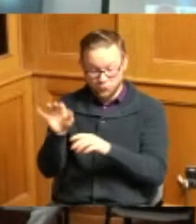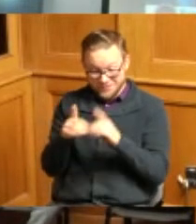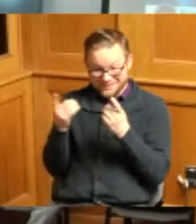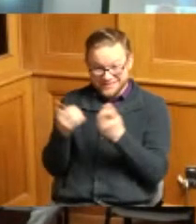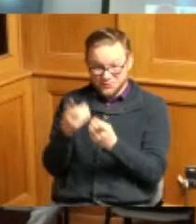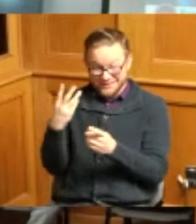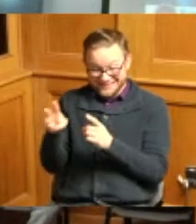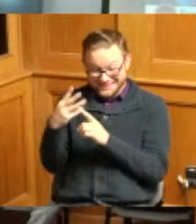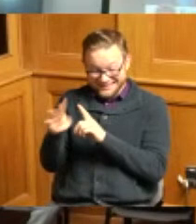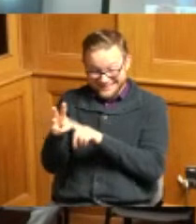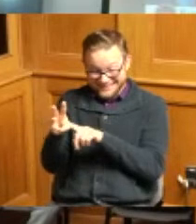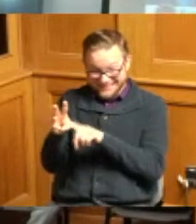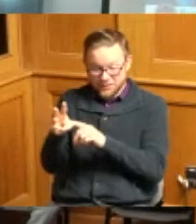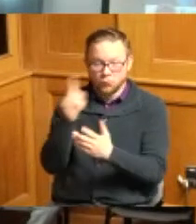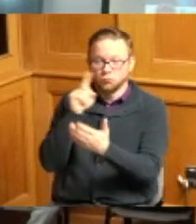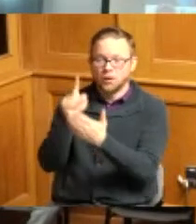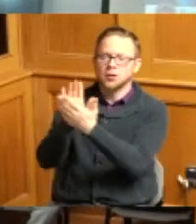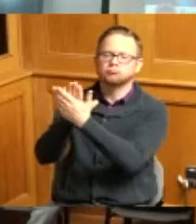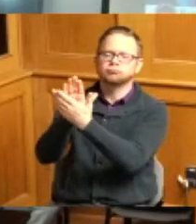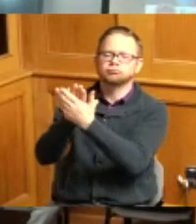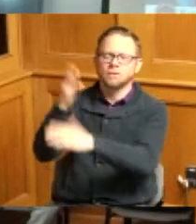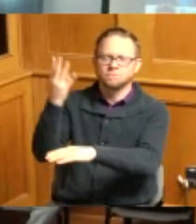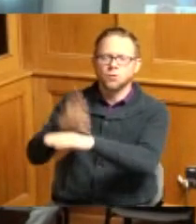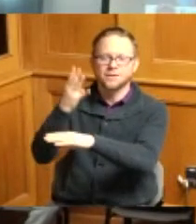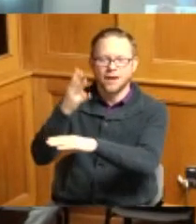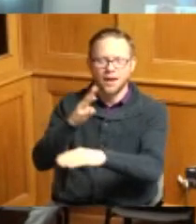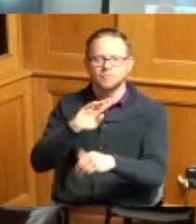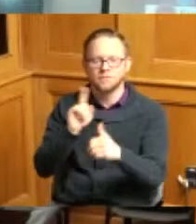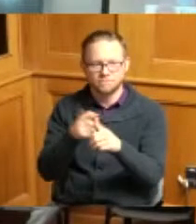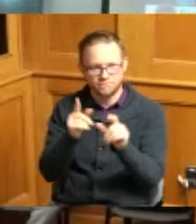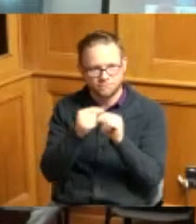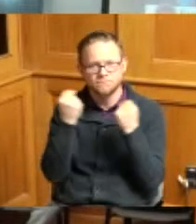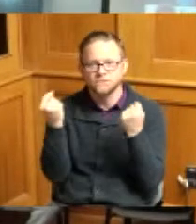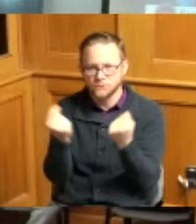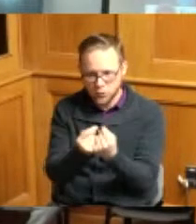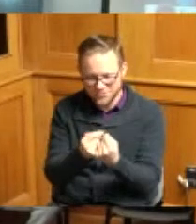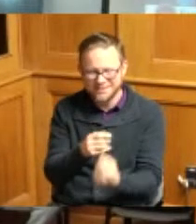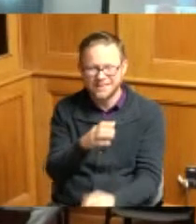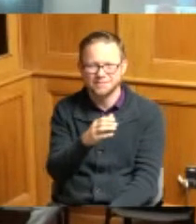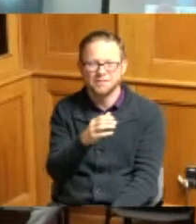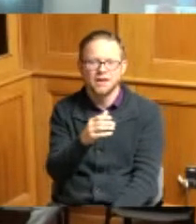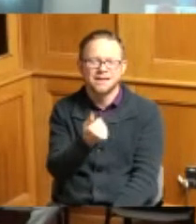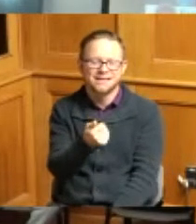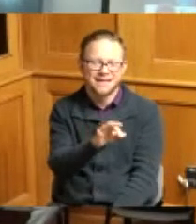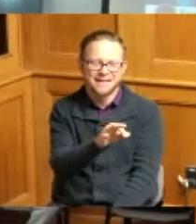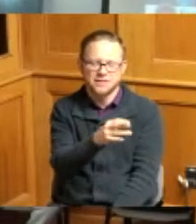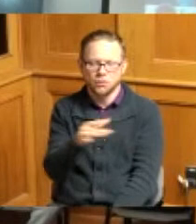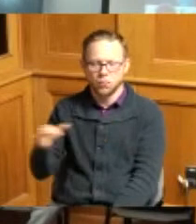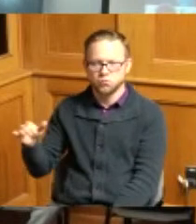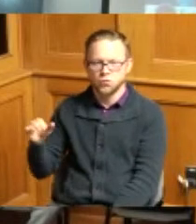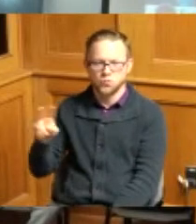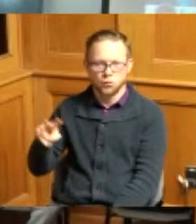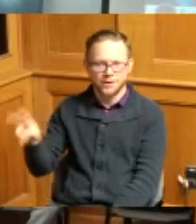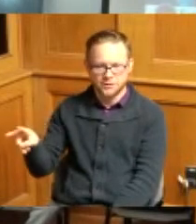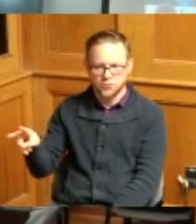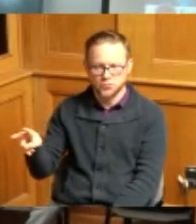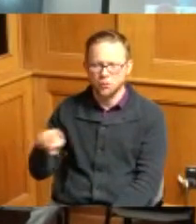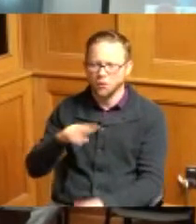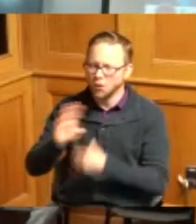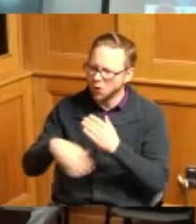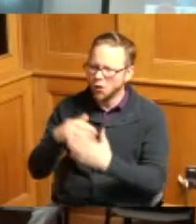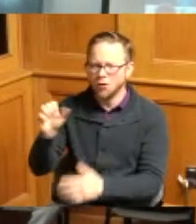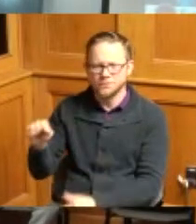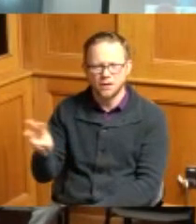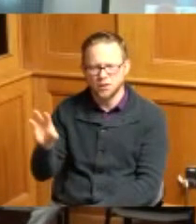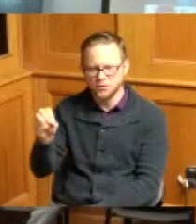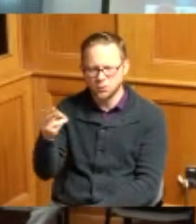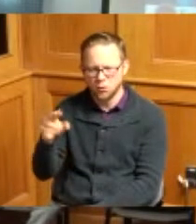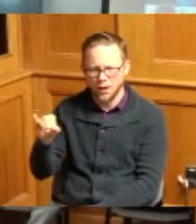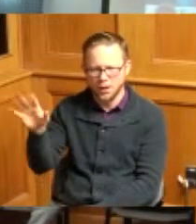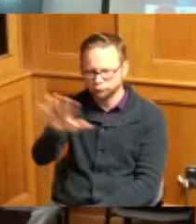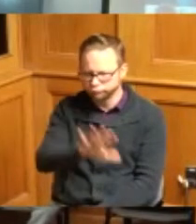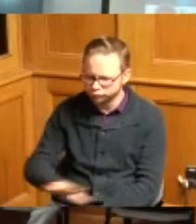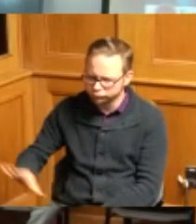four time first team in 19 through 22 for all southwest Ohio three-time first team